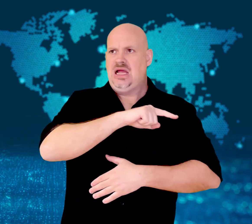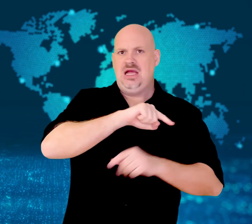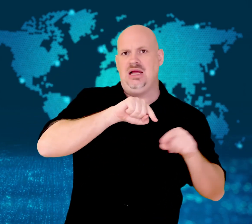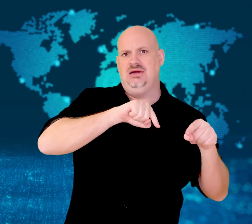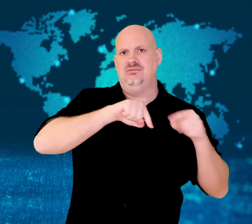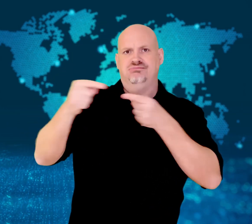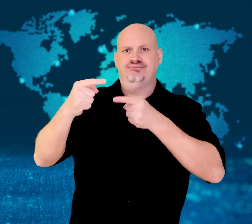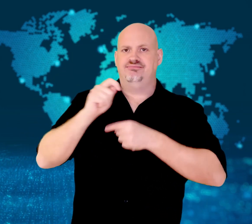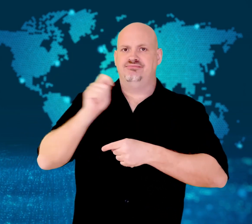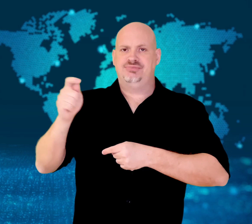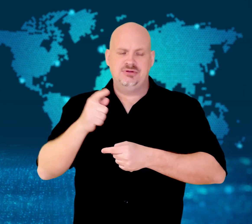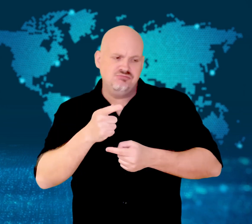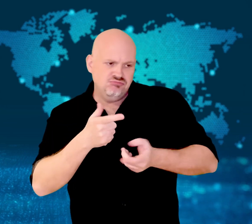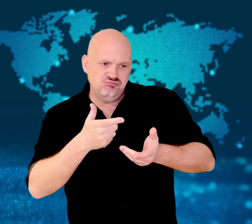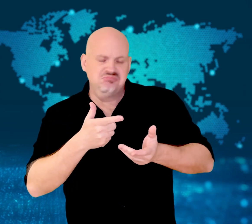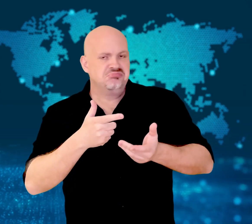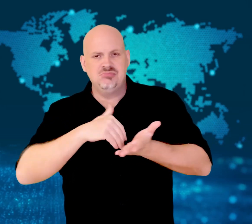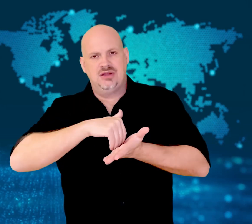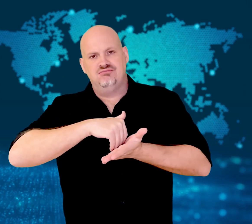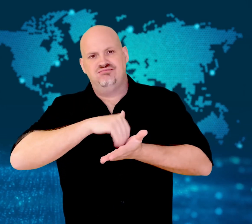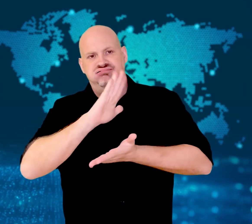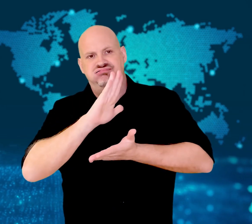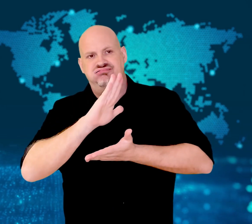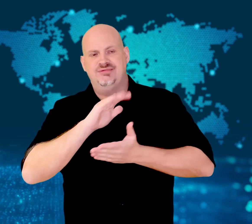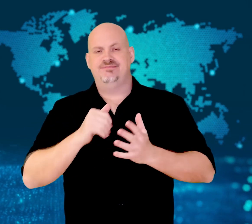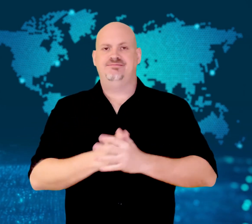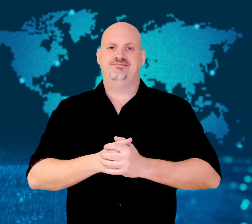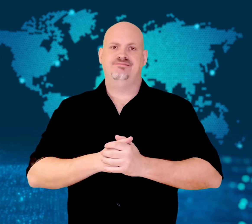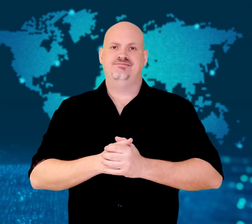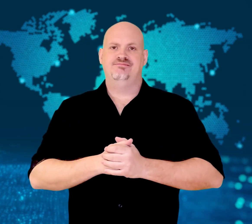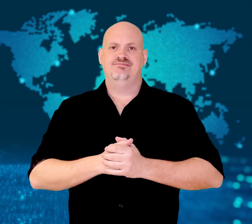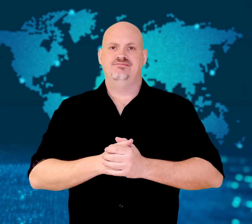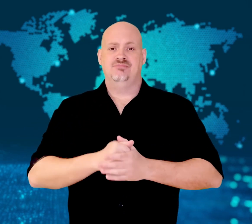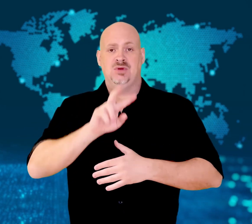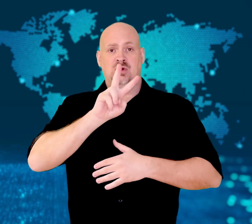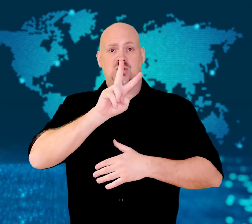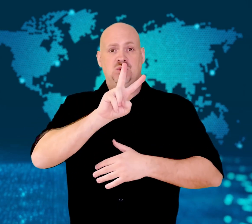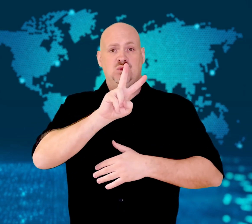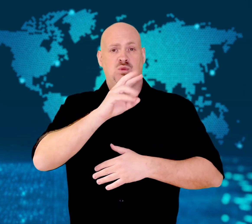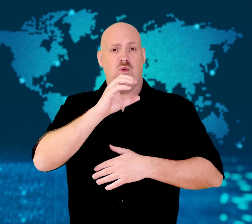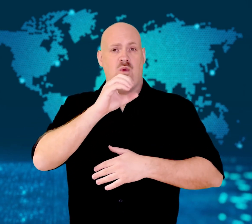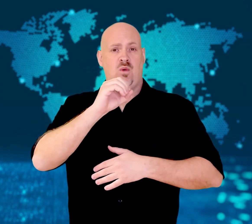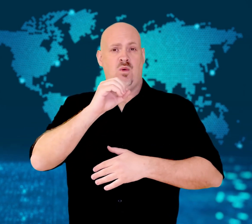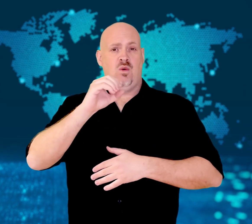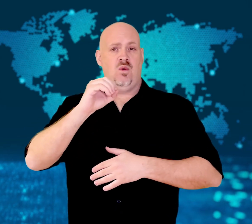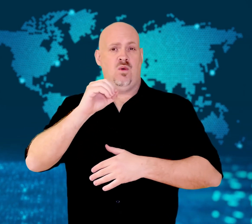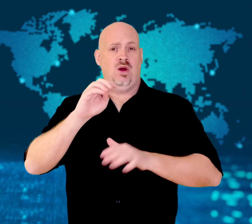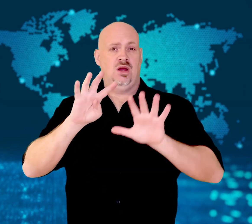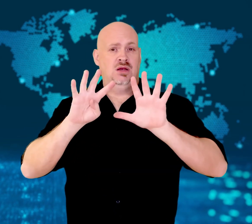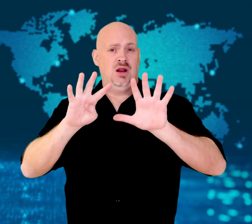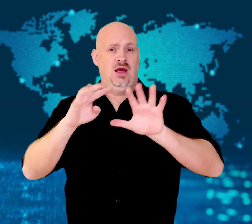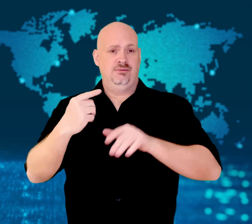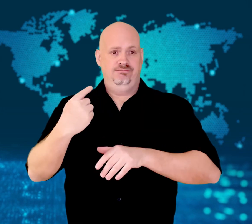In 2009, the 34-year-old Malaysian-Indian man,